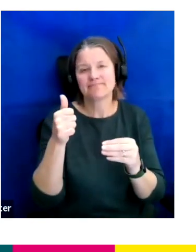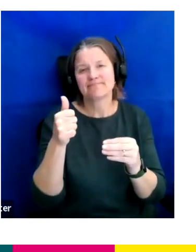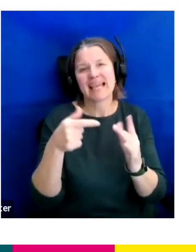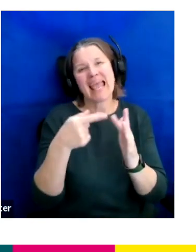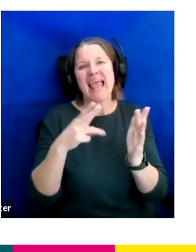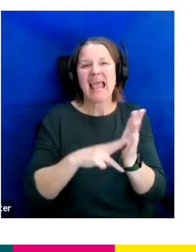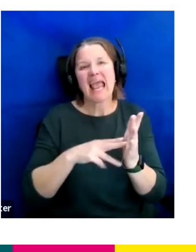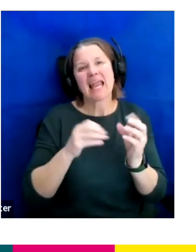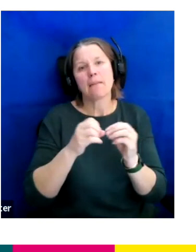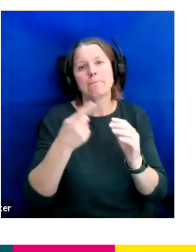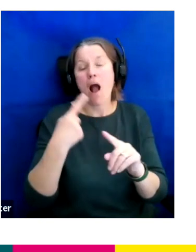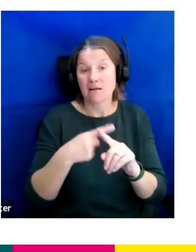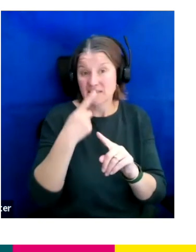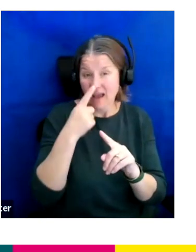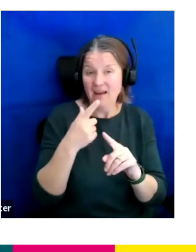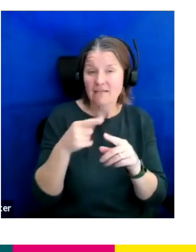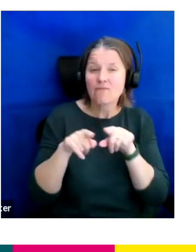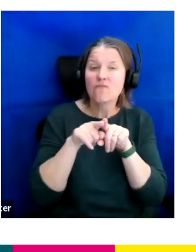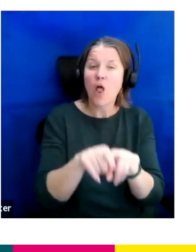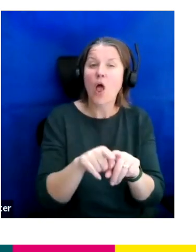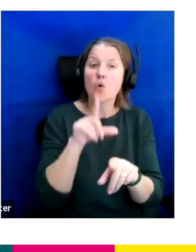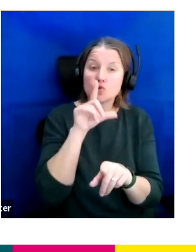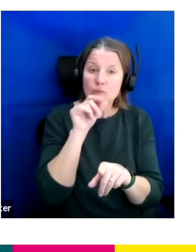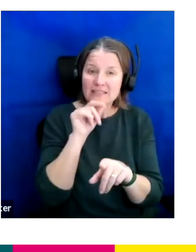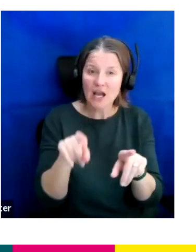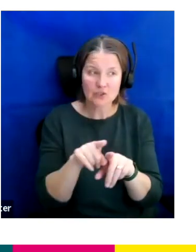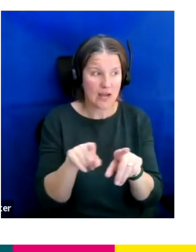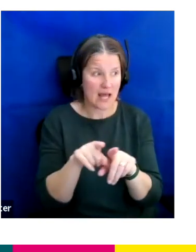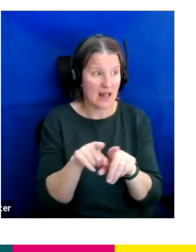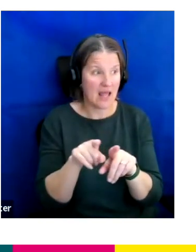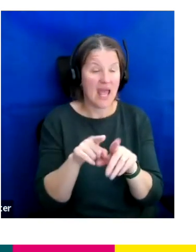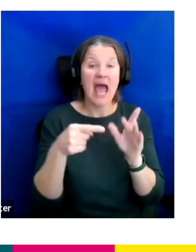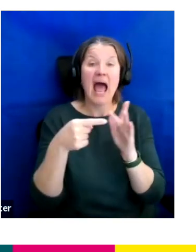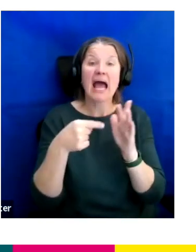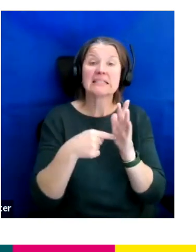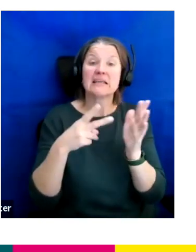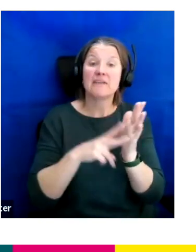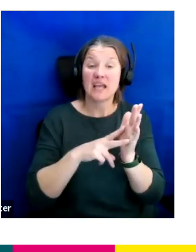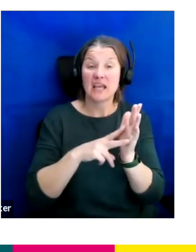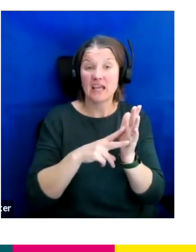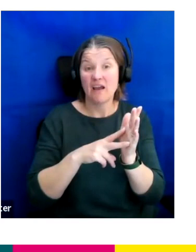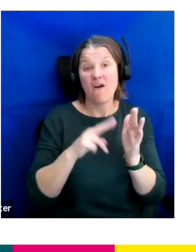on Twitter as well where we post a lot of cool things that are happening around the